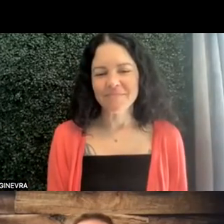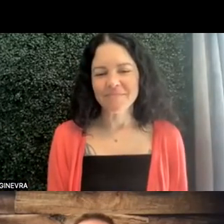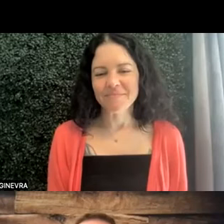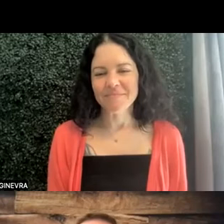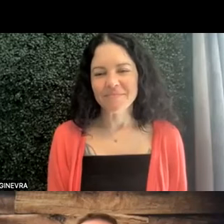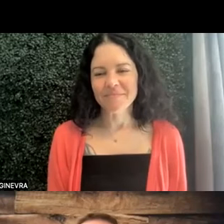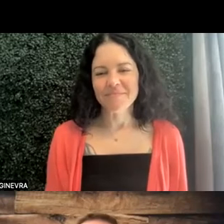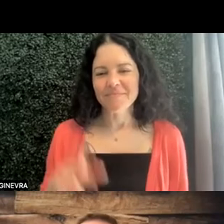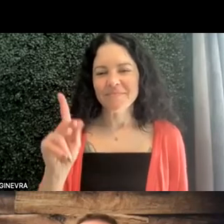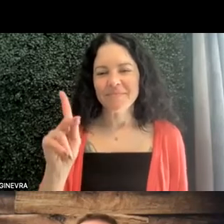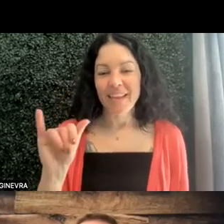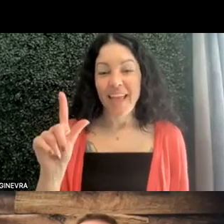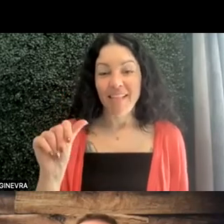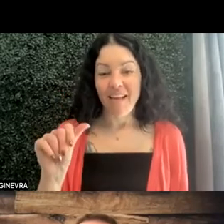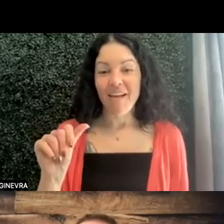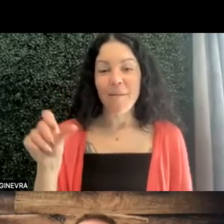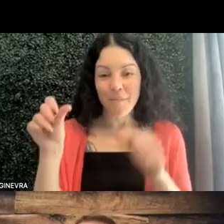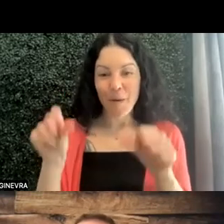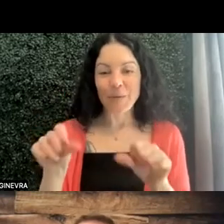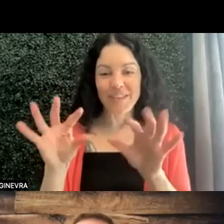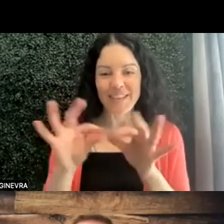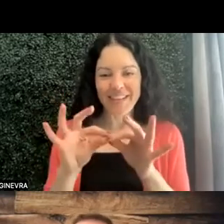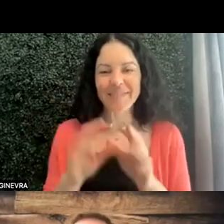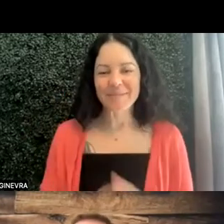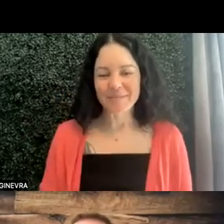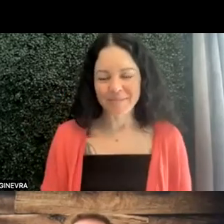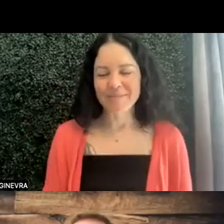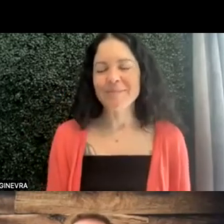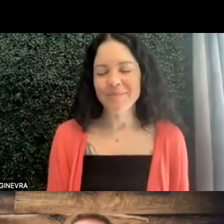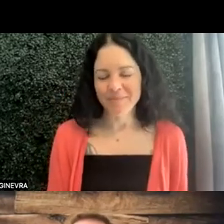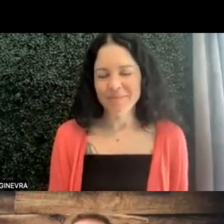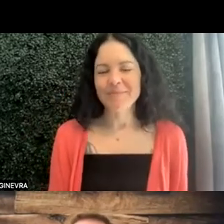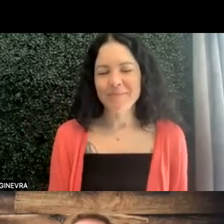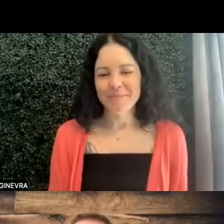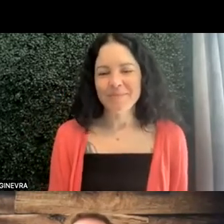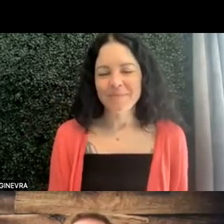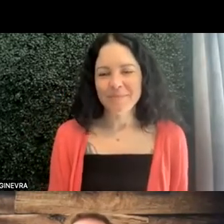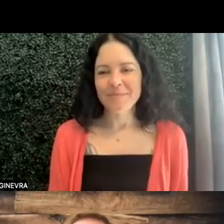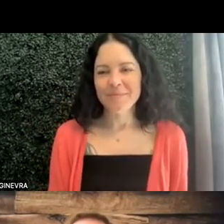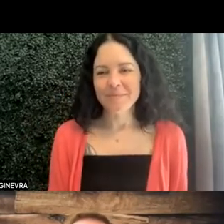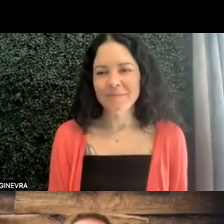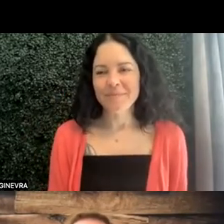ERIC TREKELL Kayla has posted the information about that. You can follow that link in the chat. Awesome.